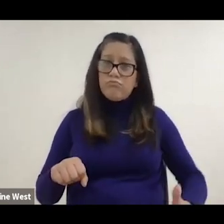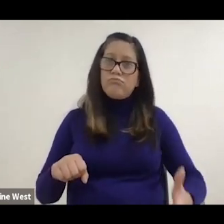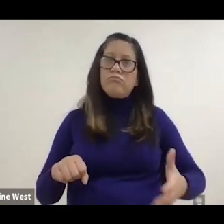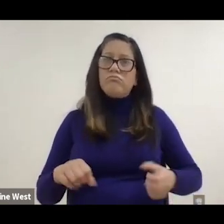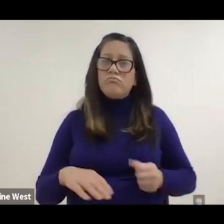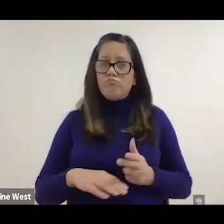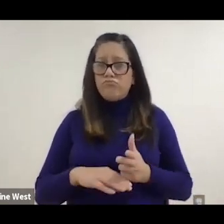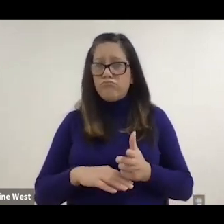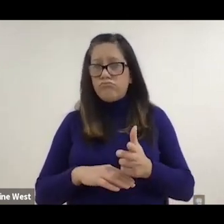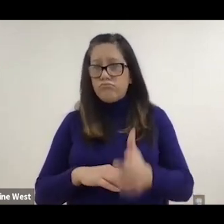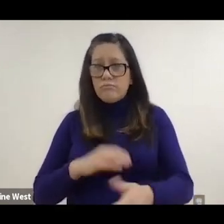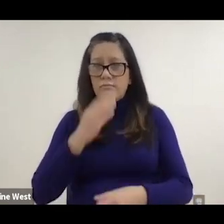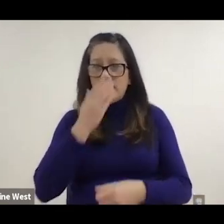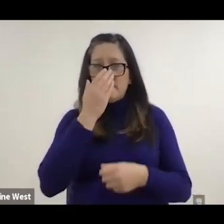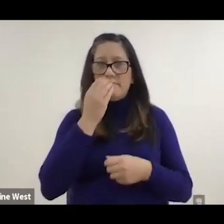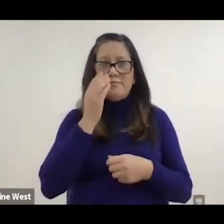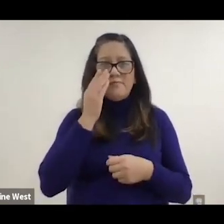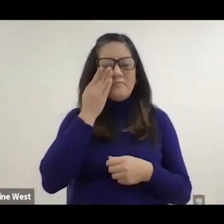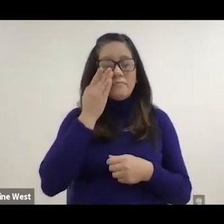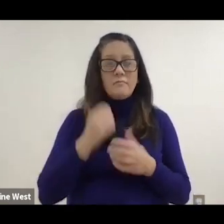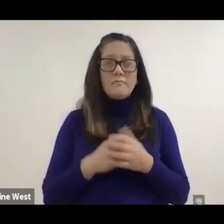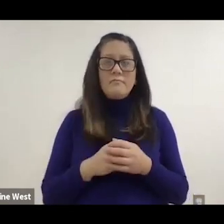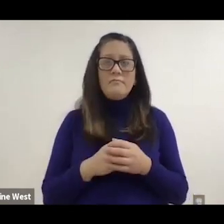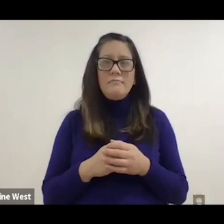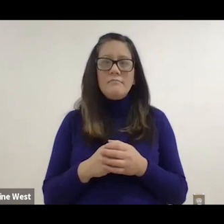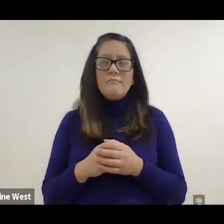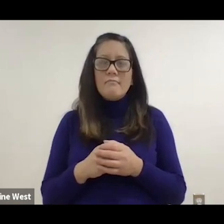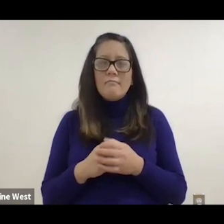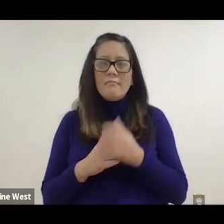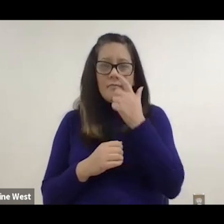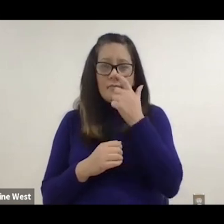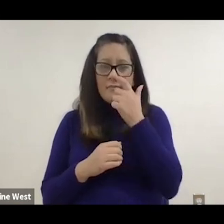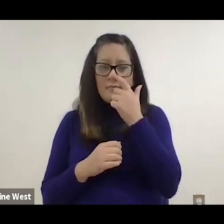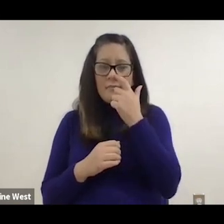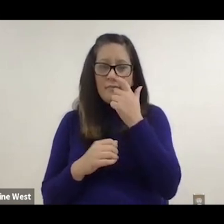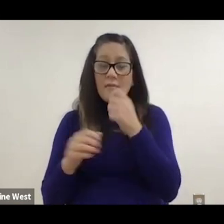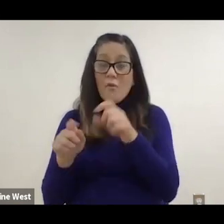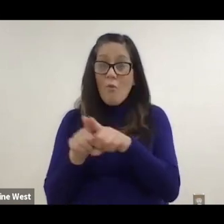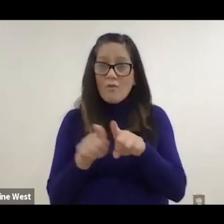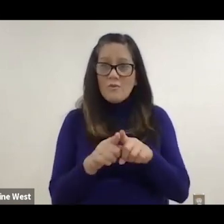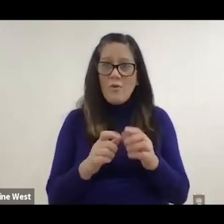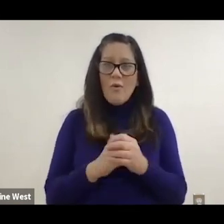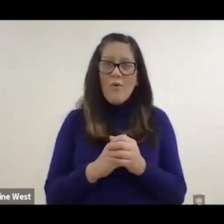and stroke go straight again. But one also was very curious was how many people wanted them